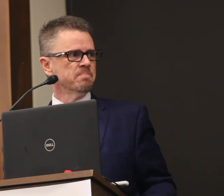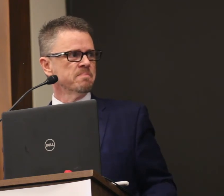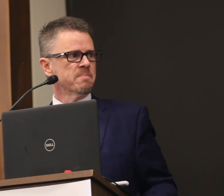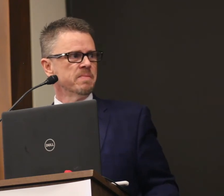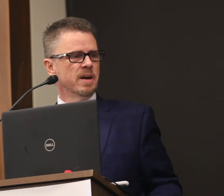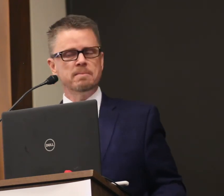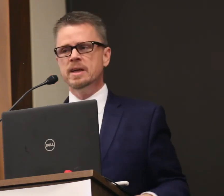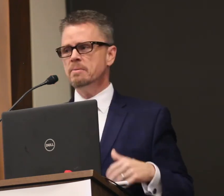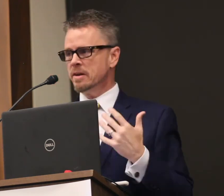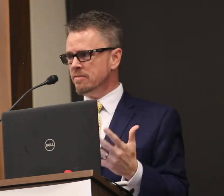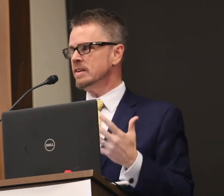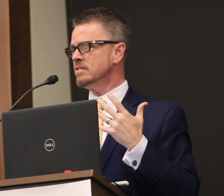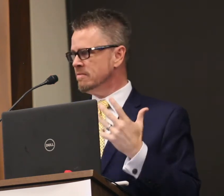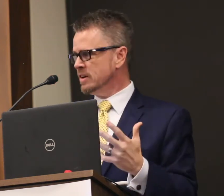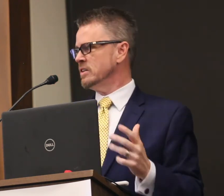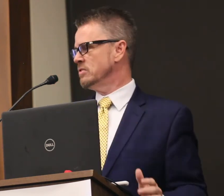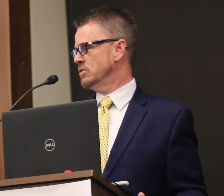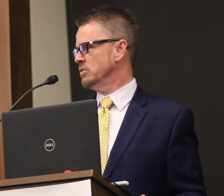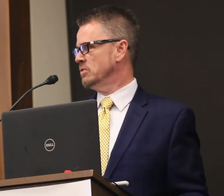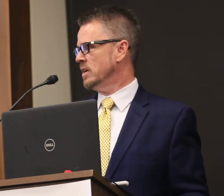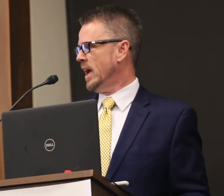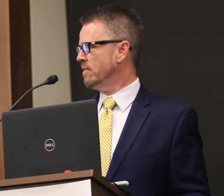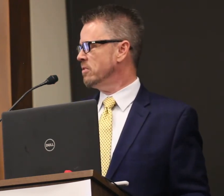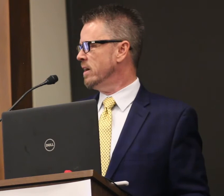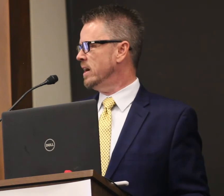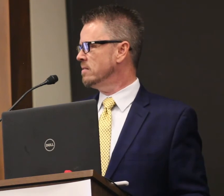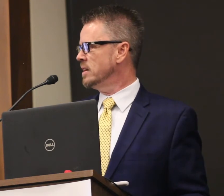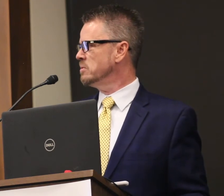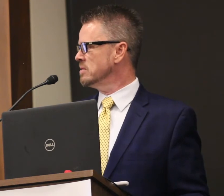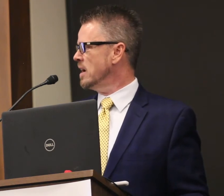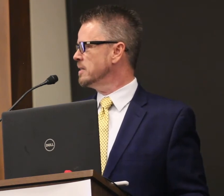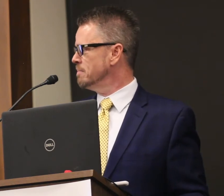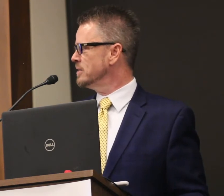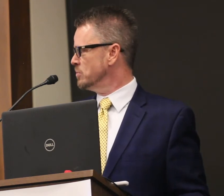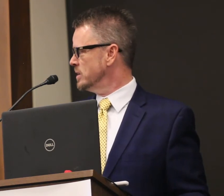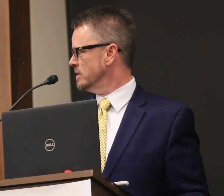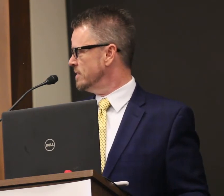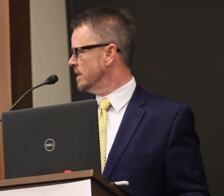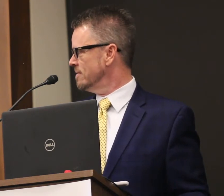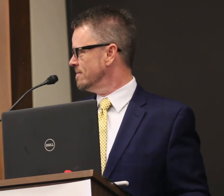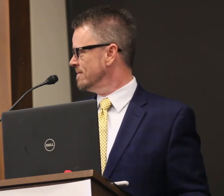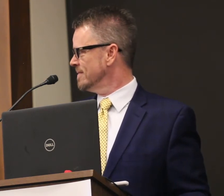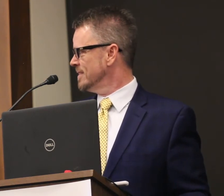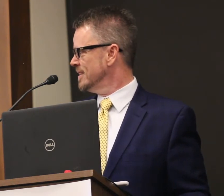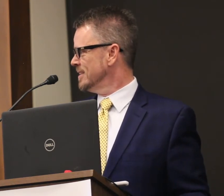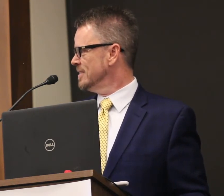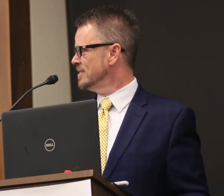I became convinced very soon after that that it was not the best we could have done.